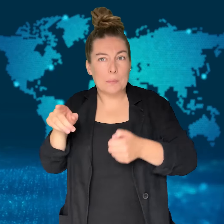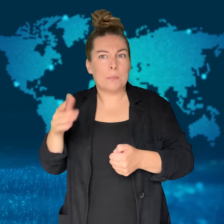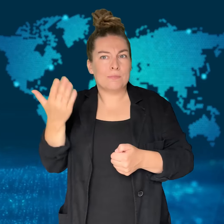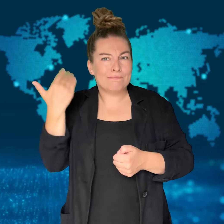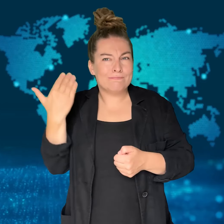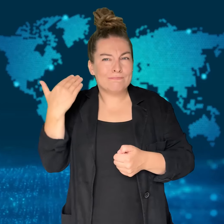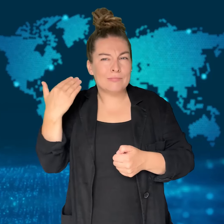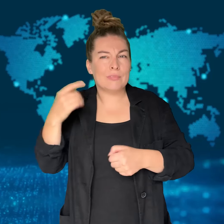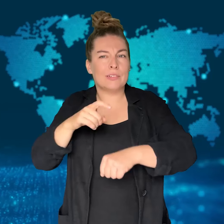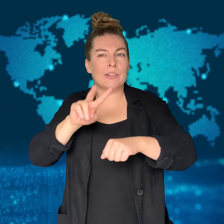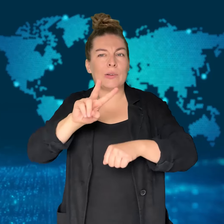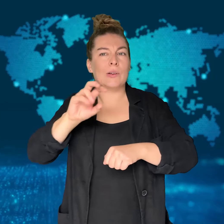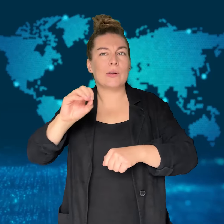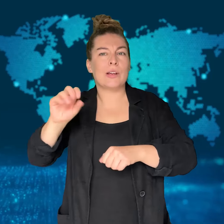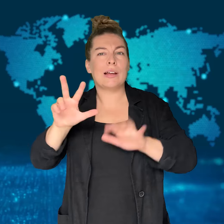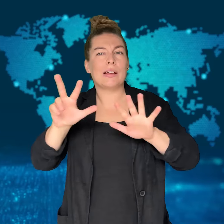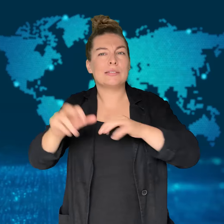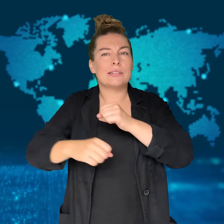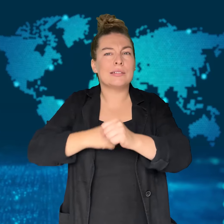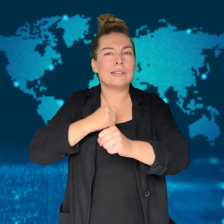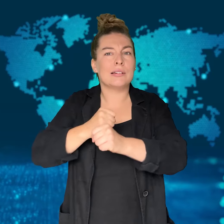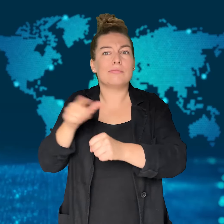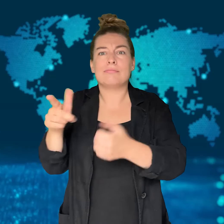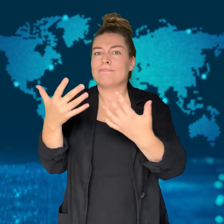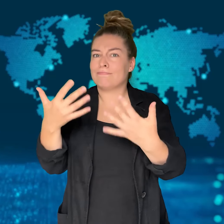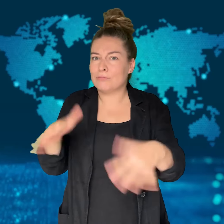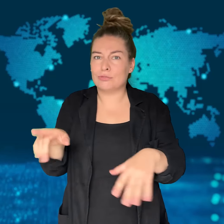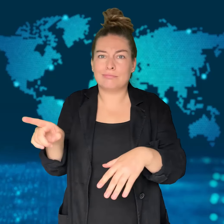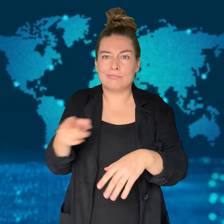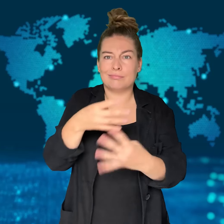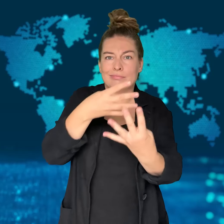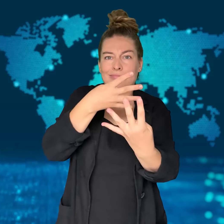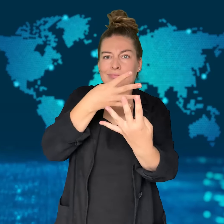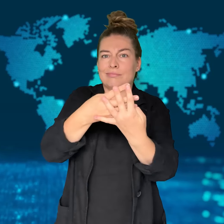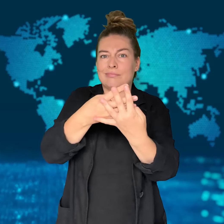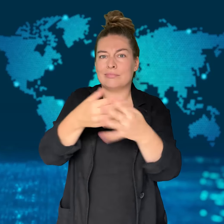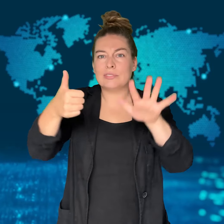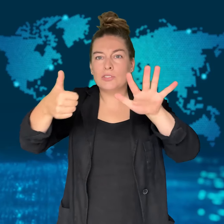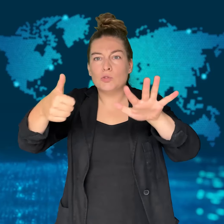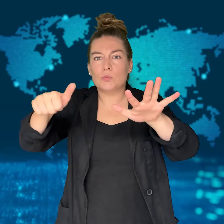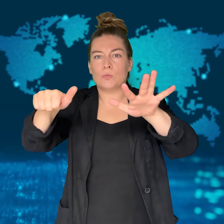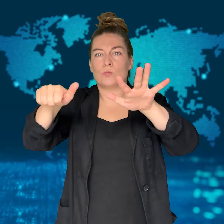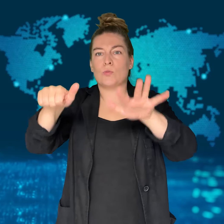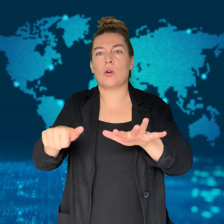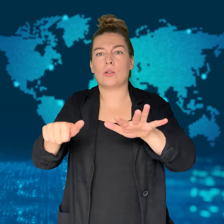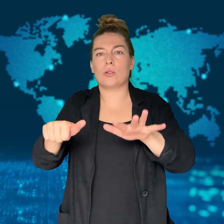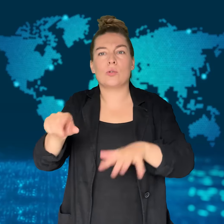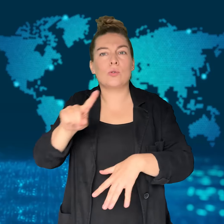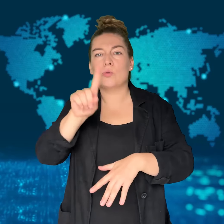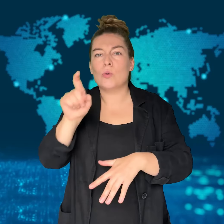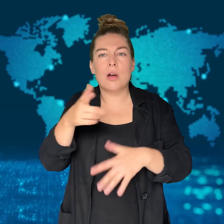Chuenban was jailed for six months in 2008,